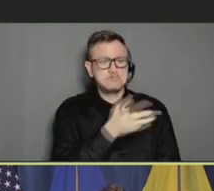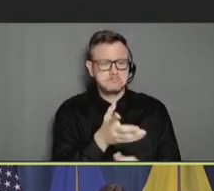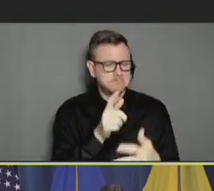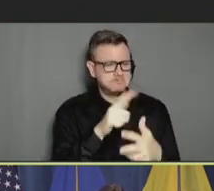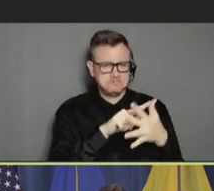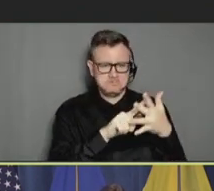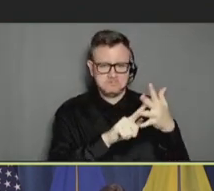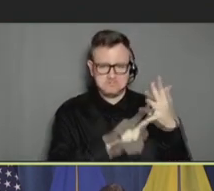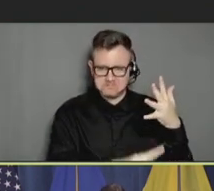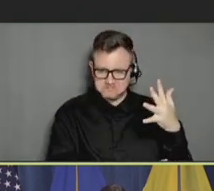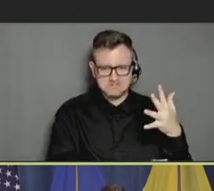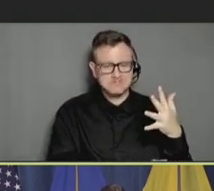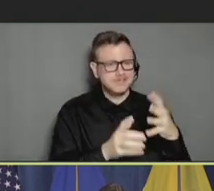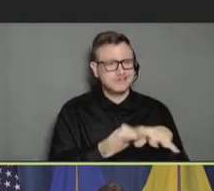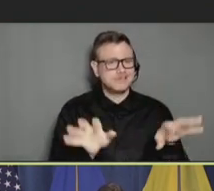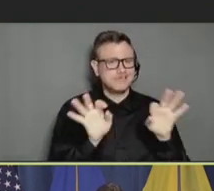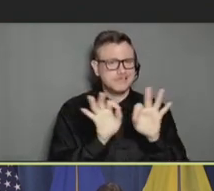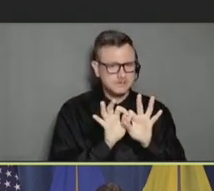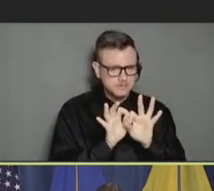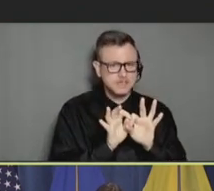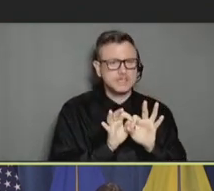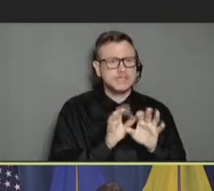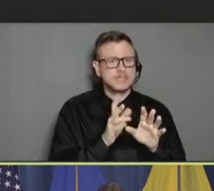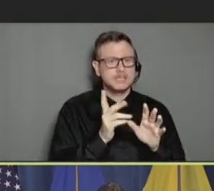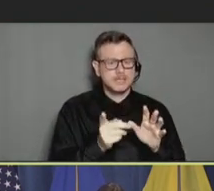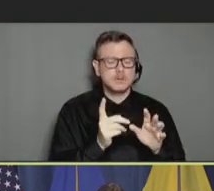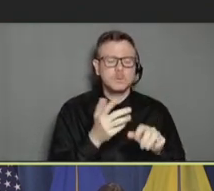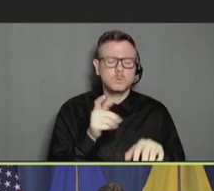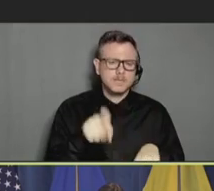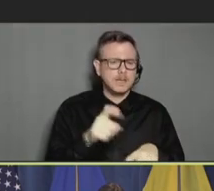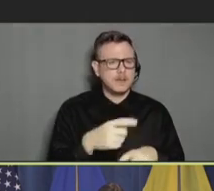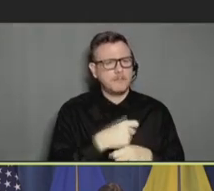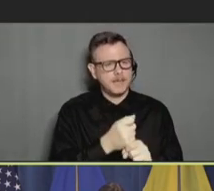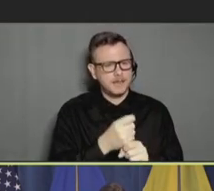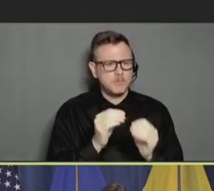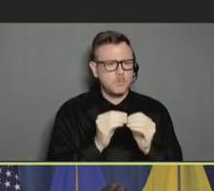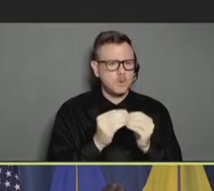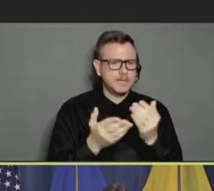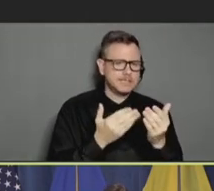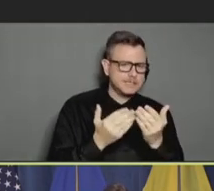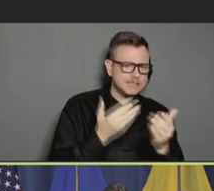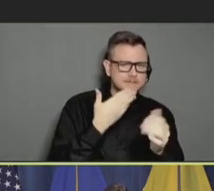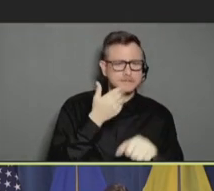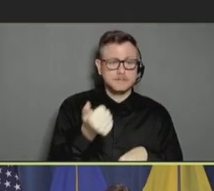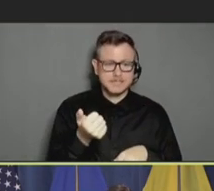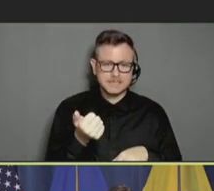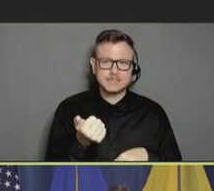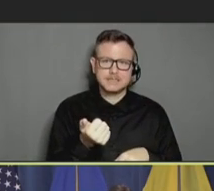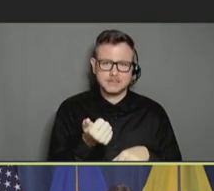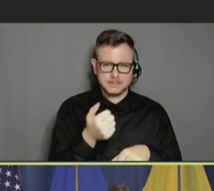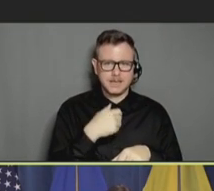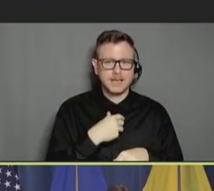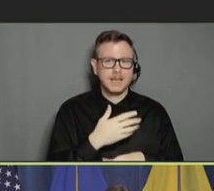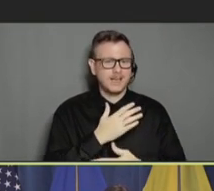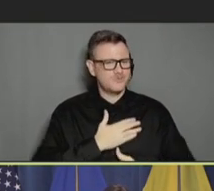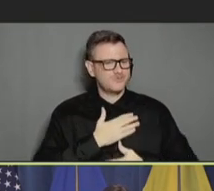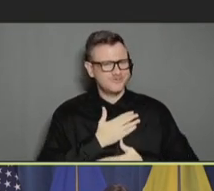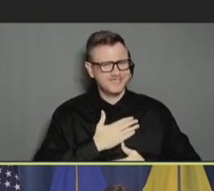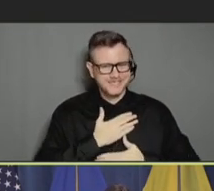all of the above, and I think making things easier and better. And I will end there and I appreciate your attention.